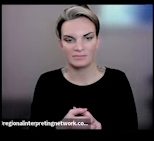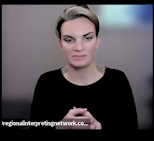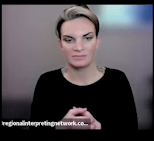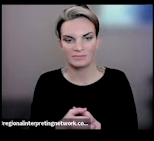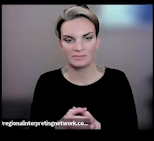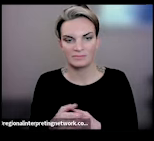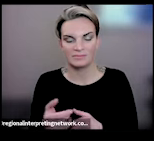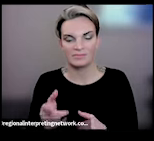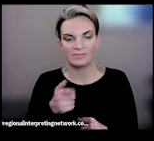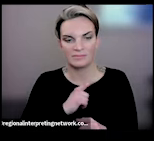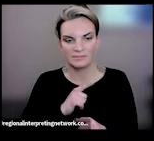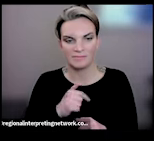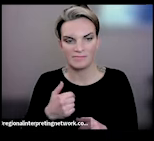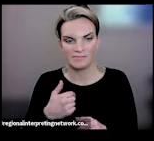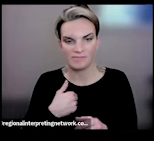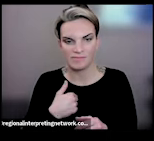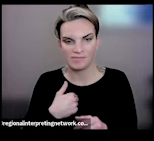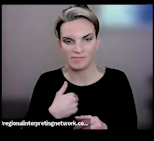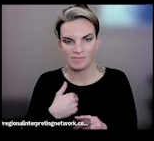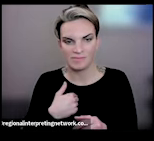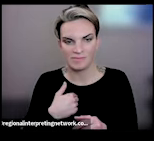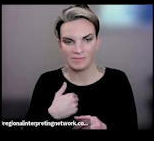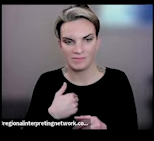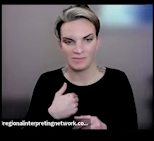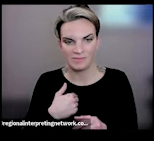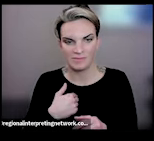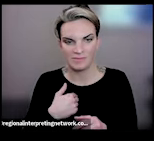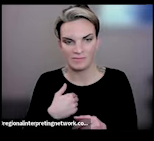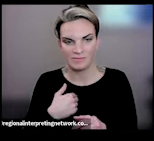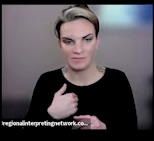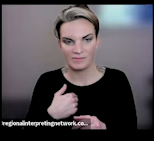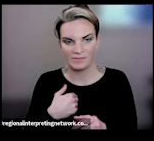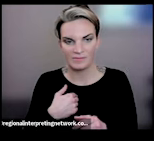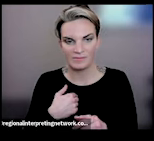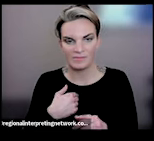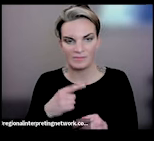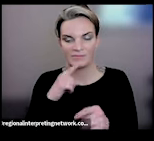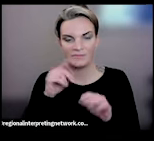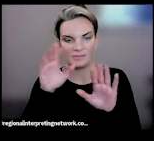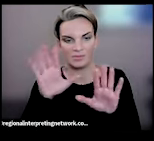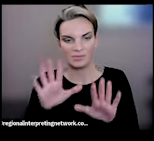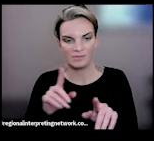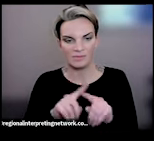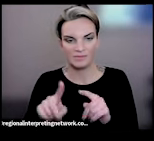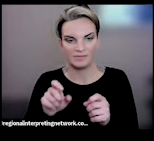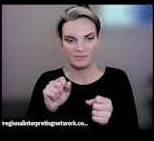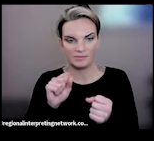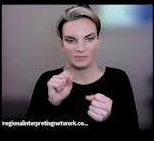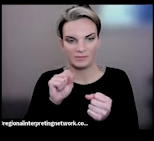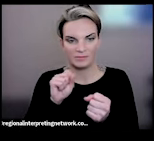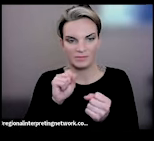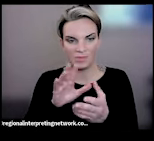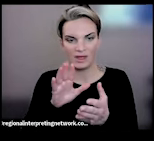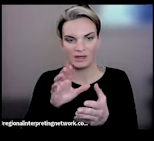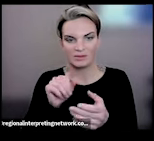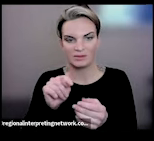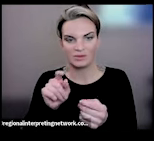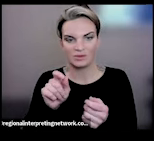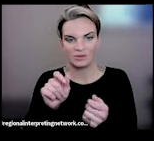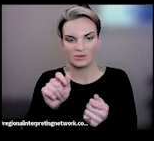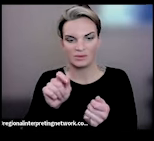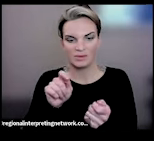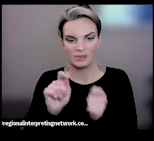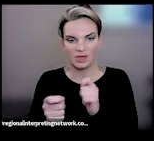Yeah, there's wonderful ways to adjust environment that helps create a comfortable